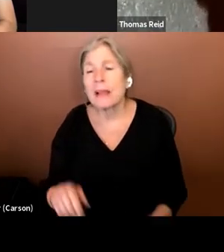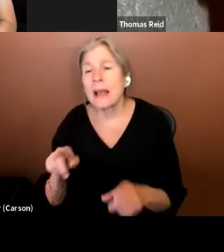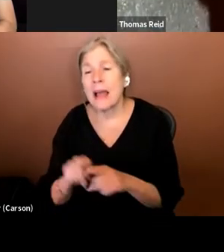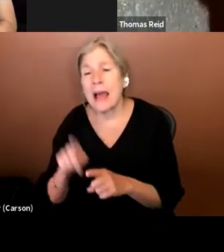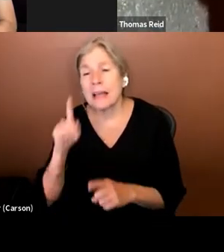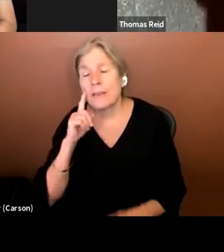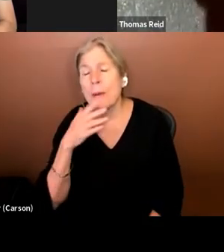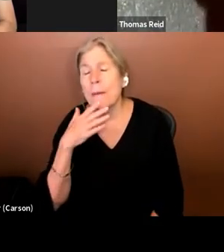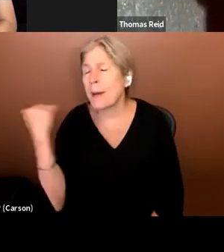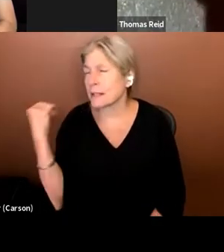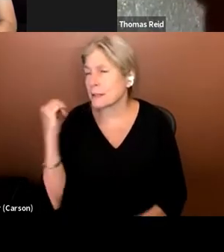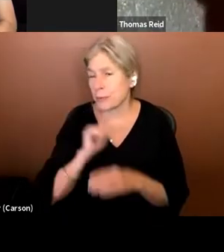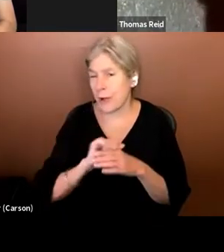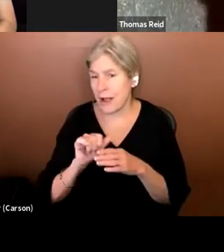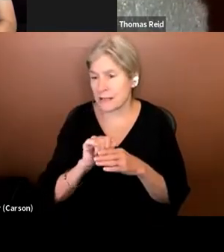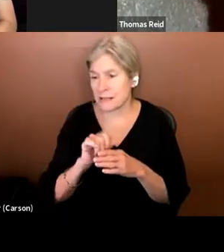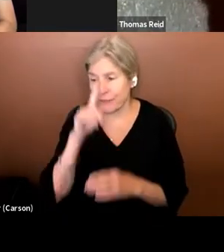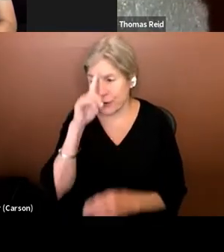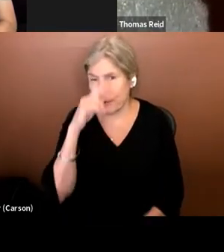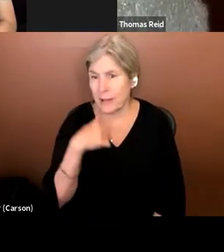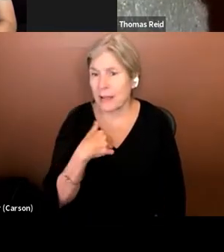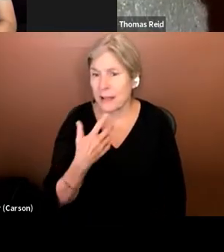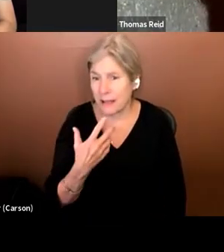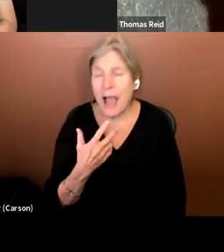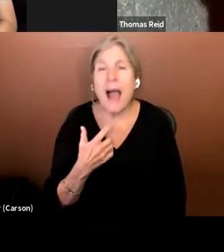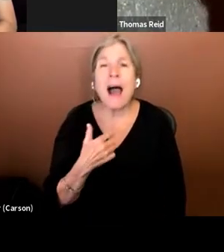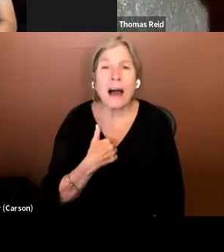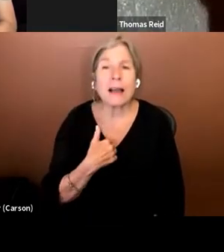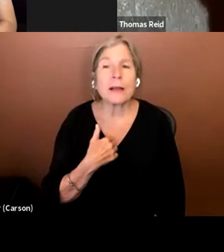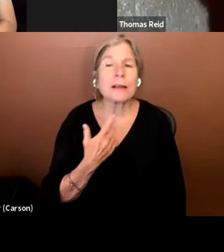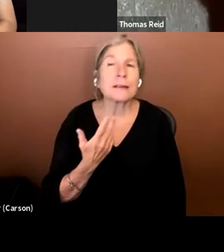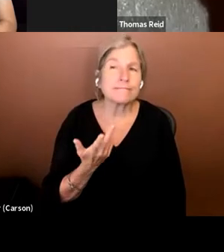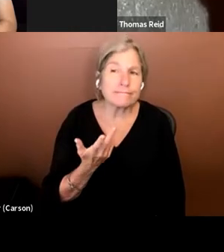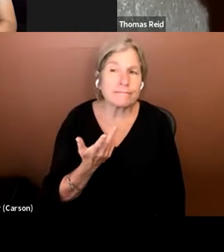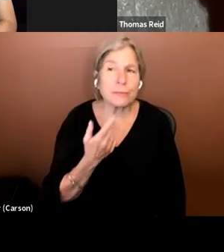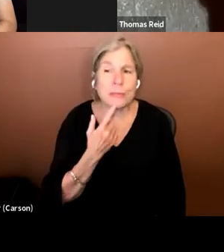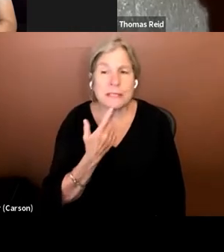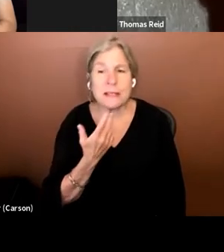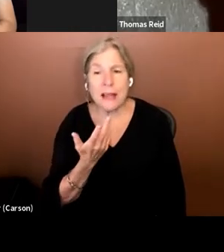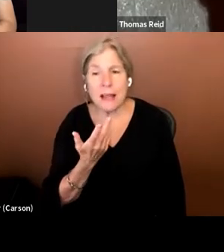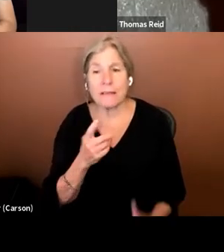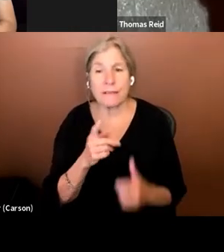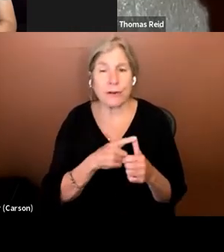practices for me, I would say first and foremost,